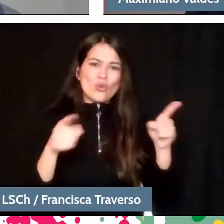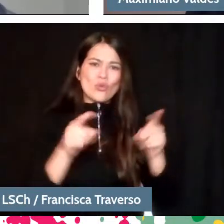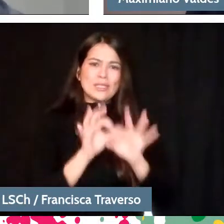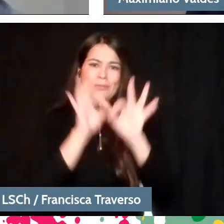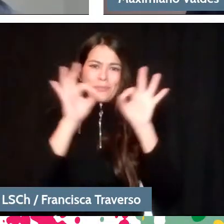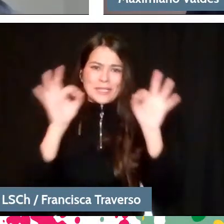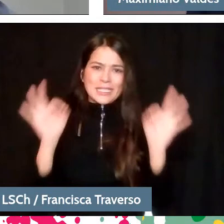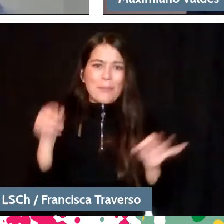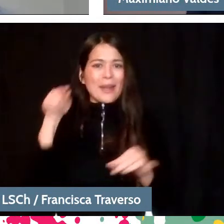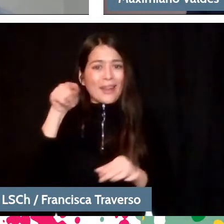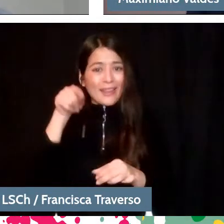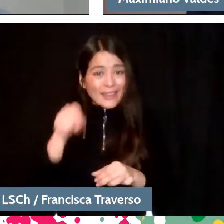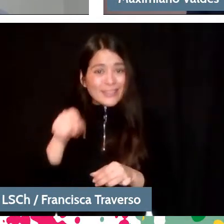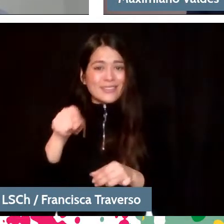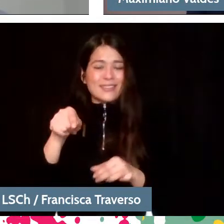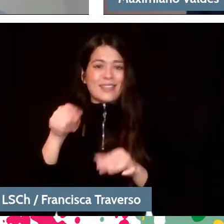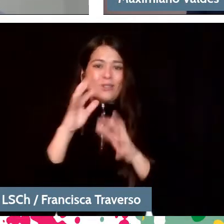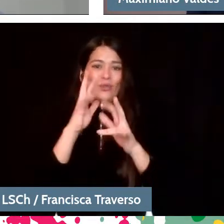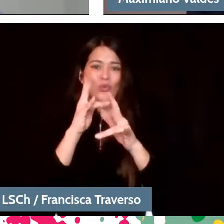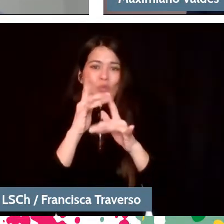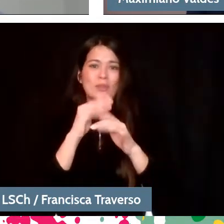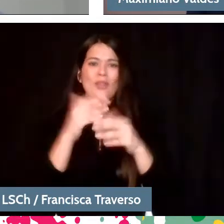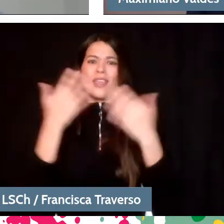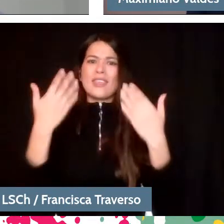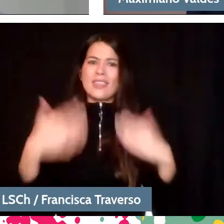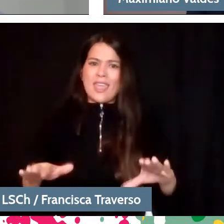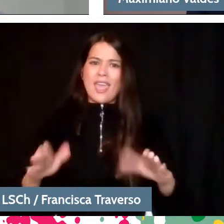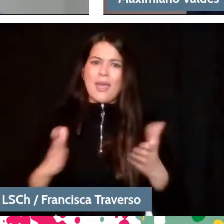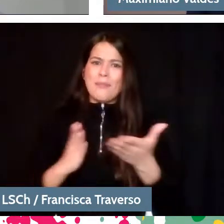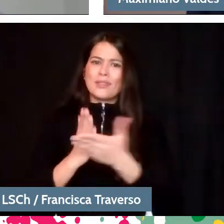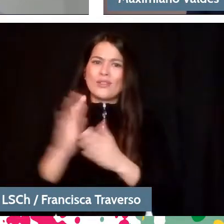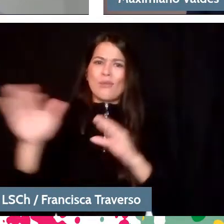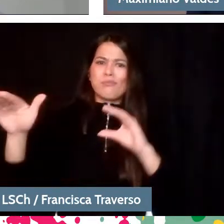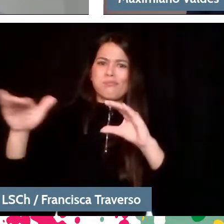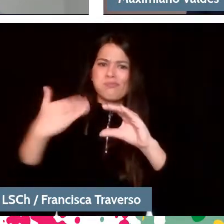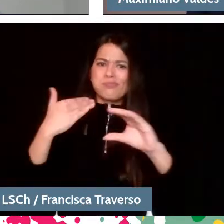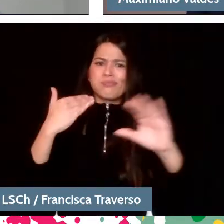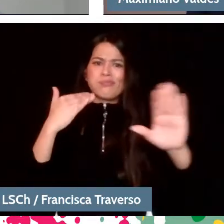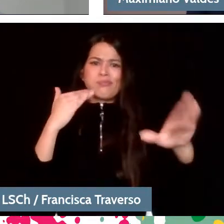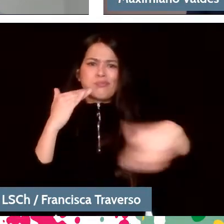We are already starting to get several questions from the people who are watching so I wanted...